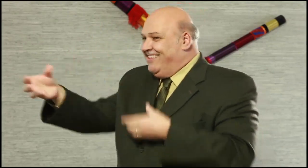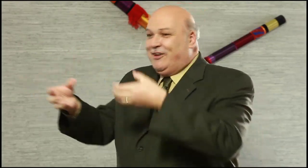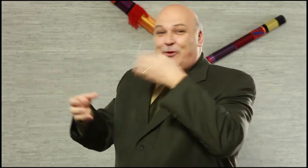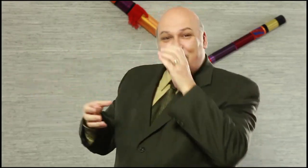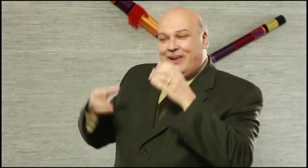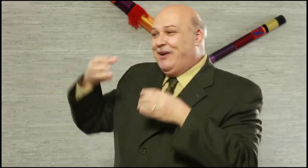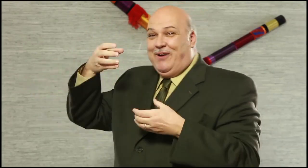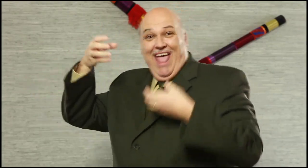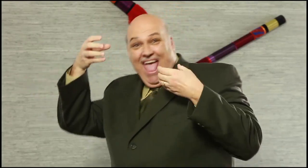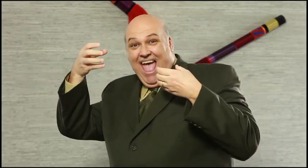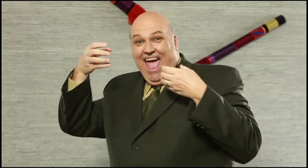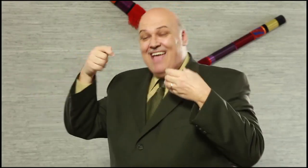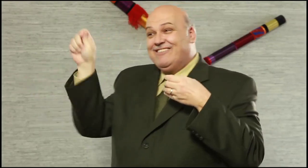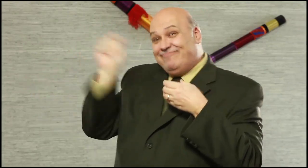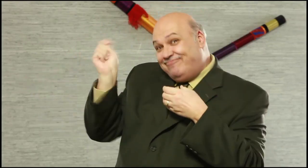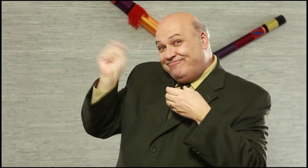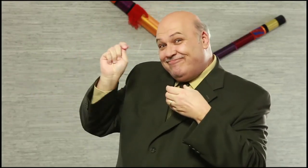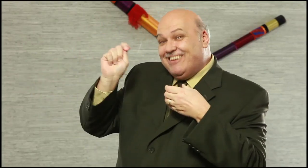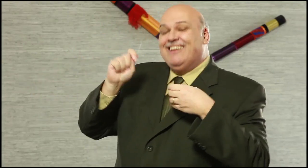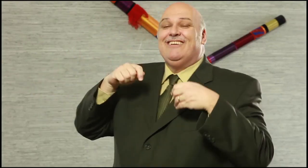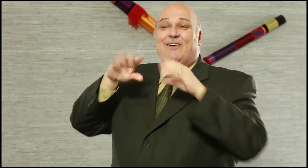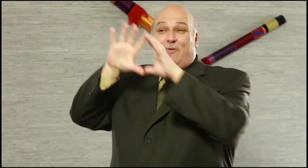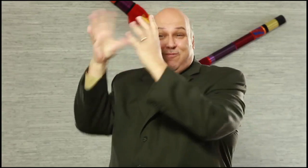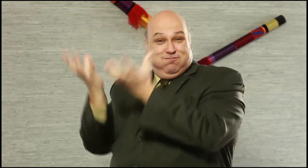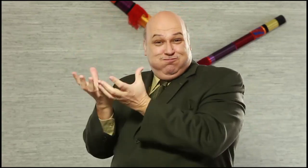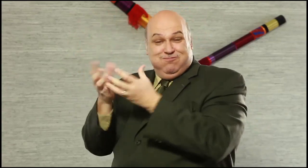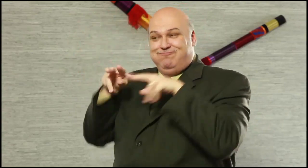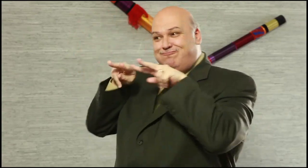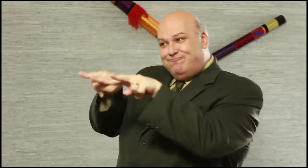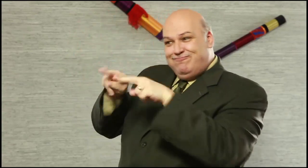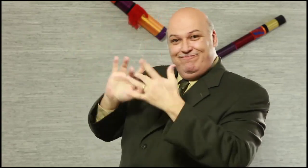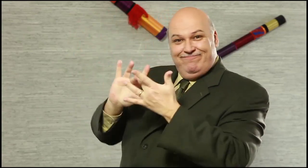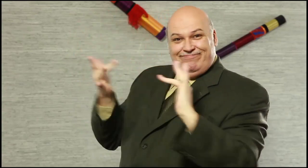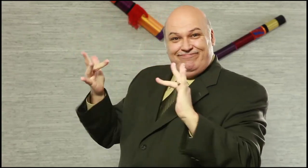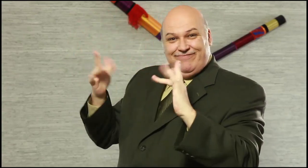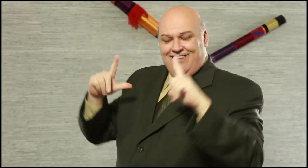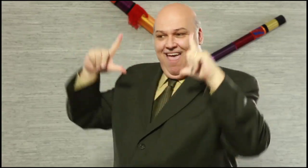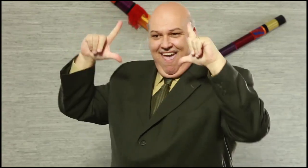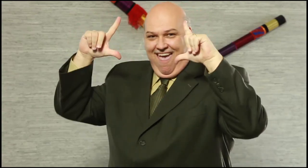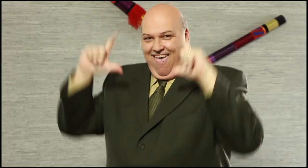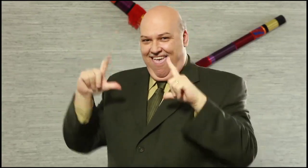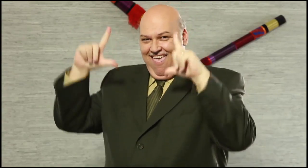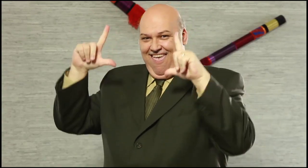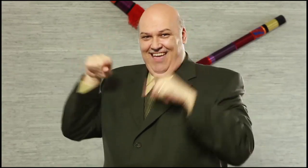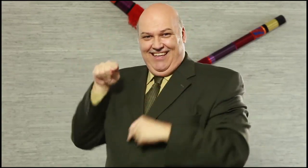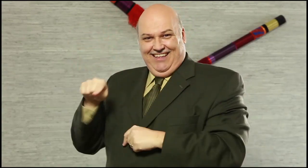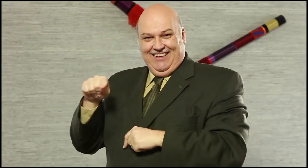computer. Have a successful DeafWaves party, take photos